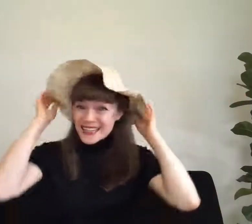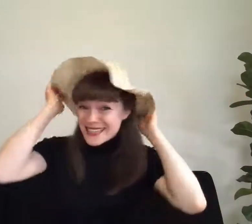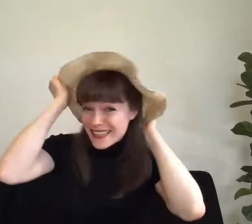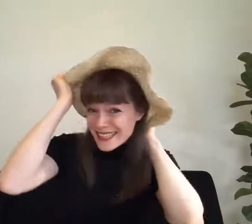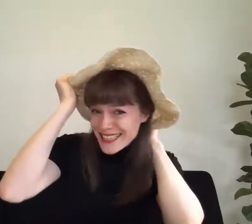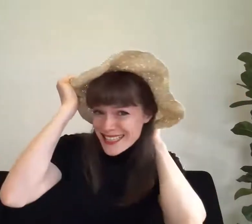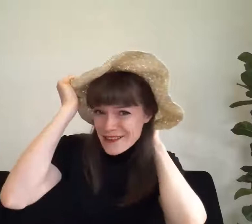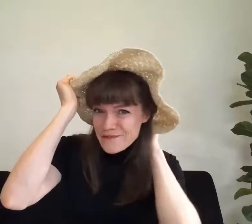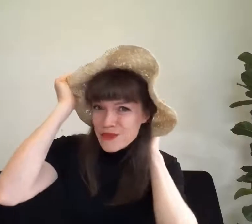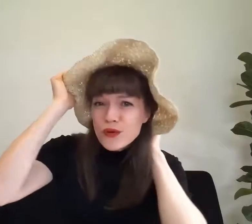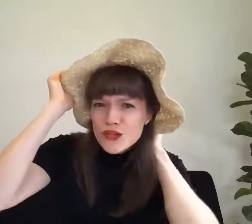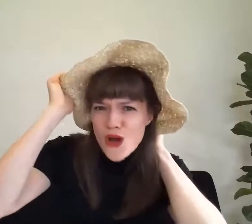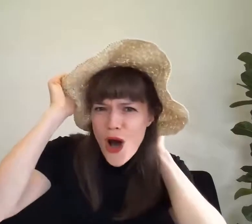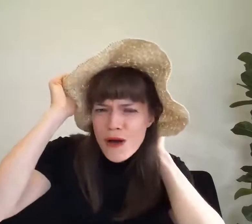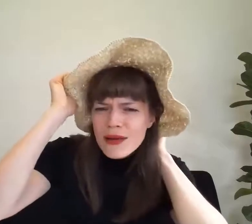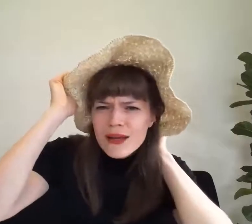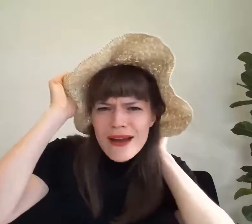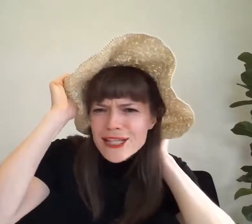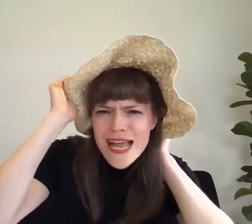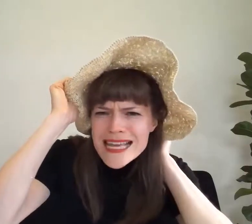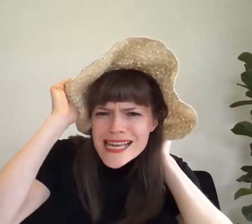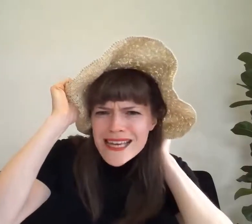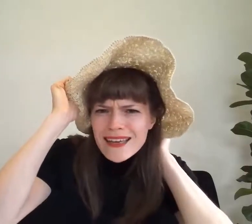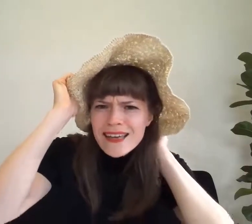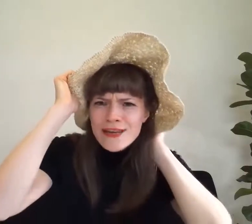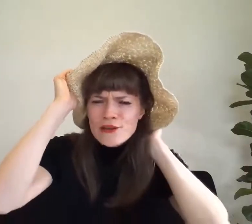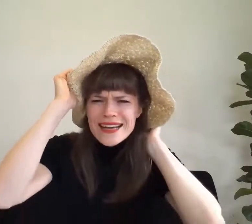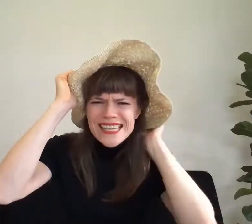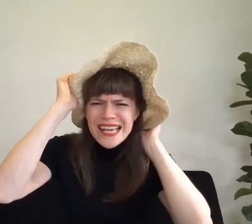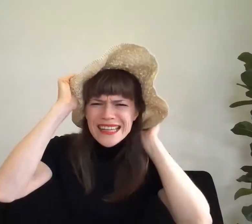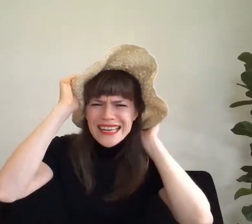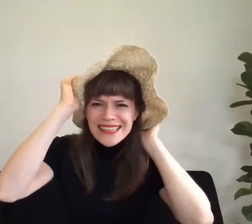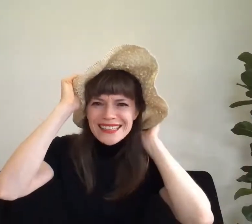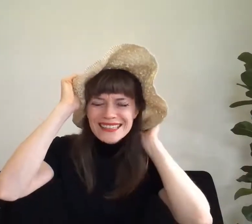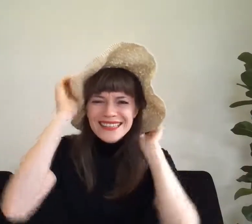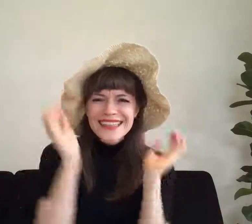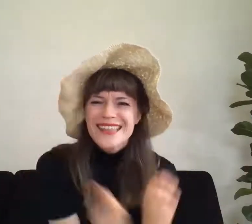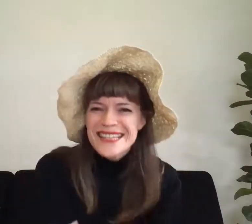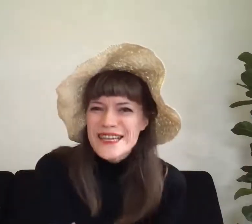Excellent. Good job. Great shaking great dangling. Let's see